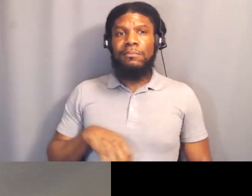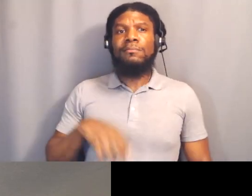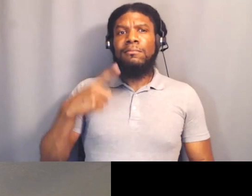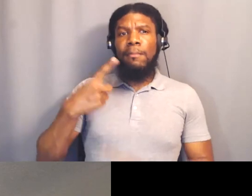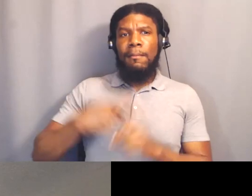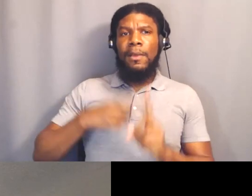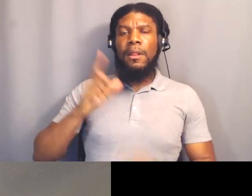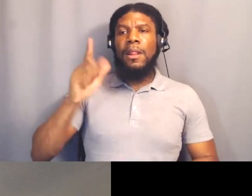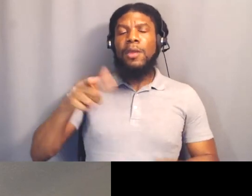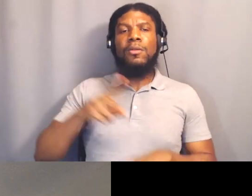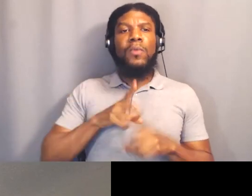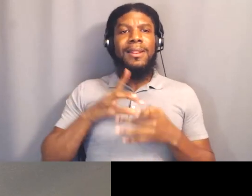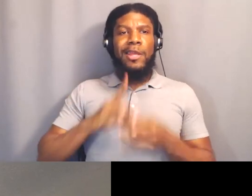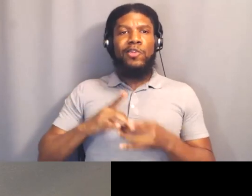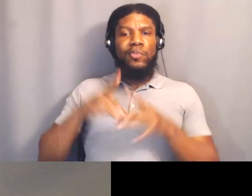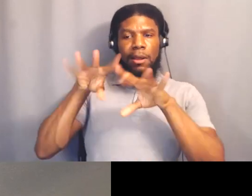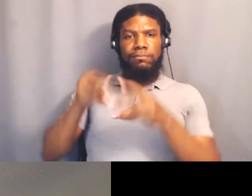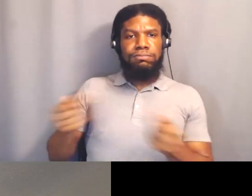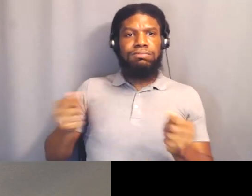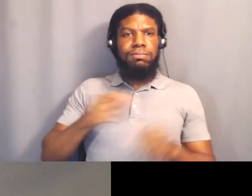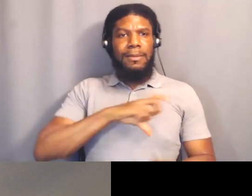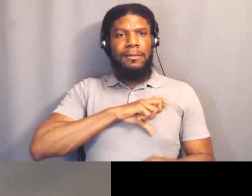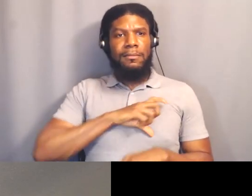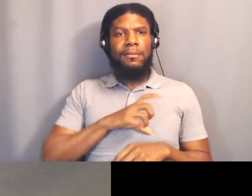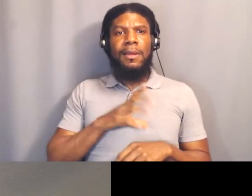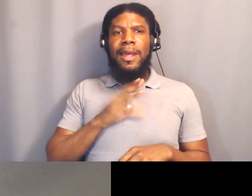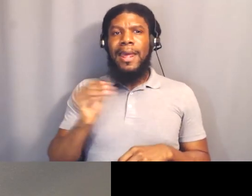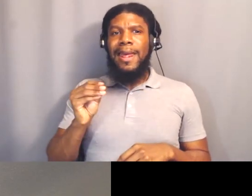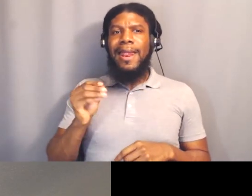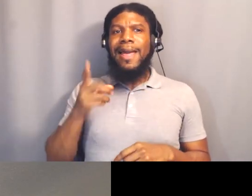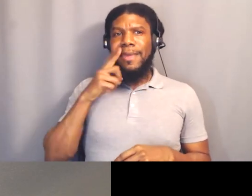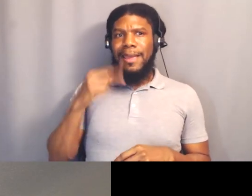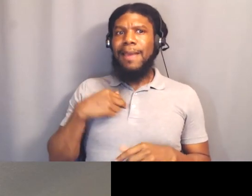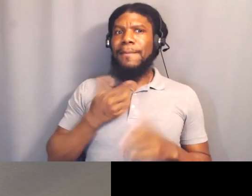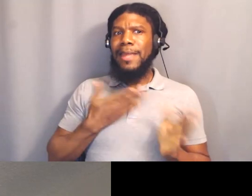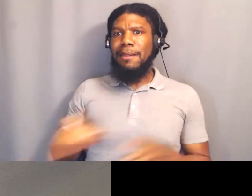And I might be speaking at it. And so I don't know how that's gonna go.